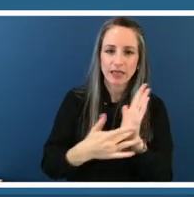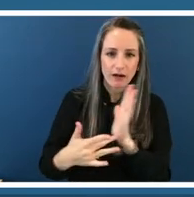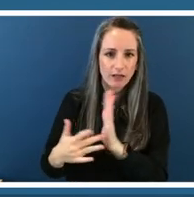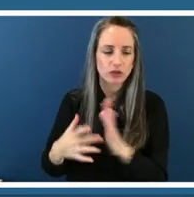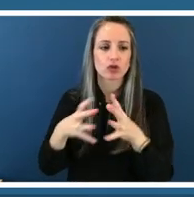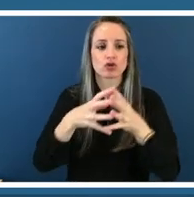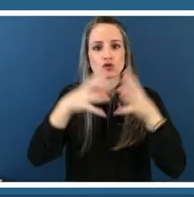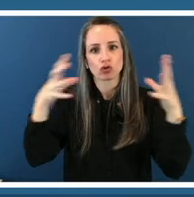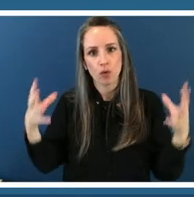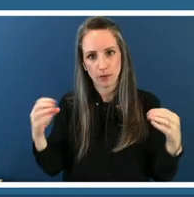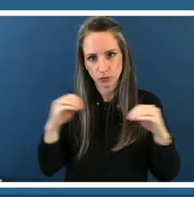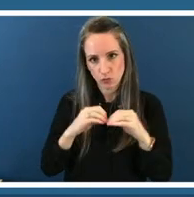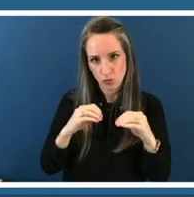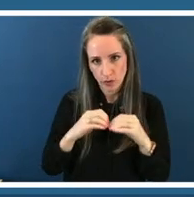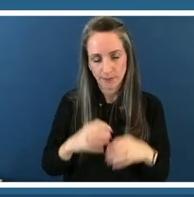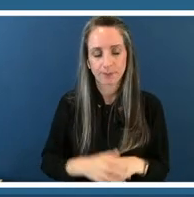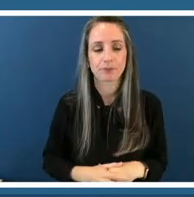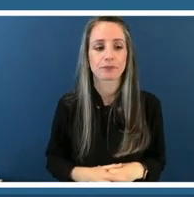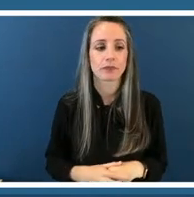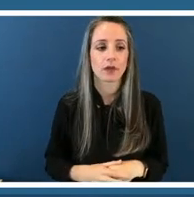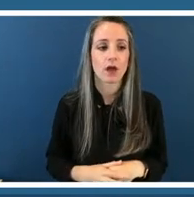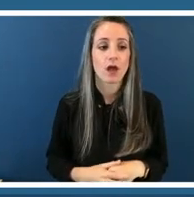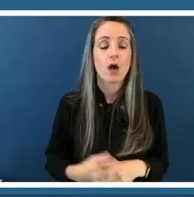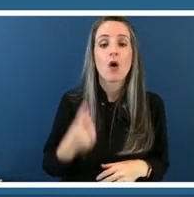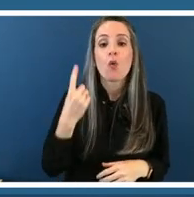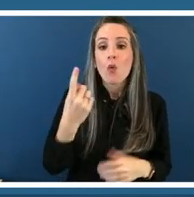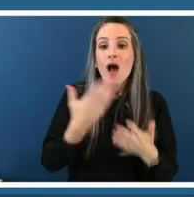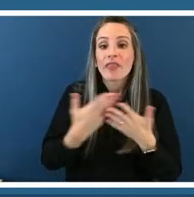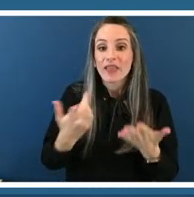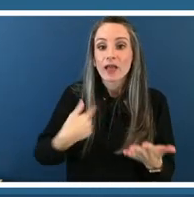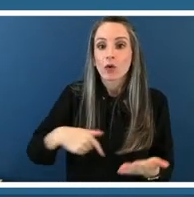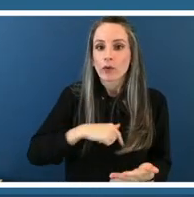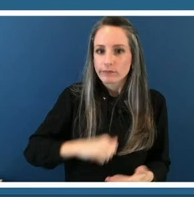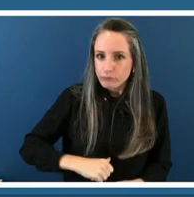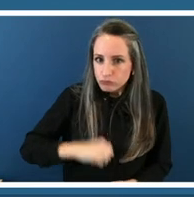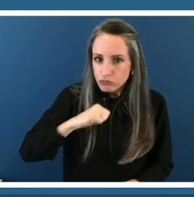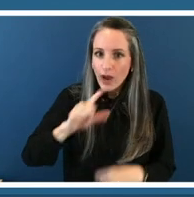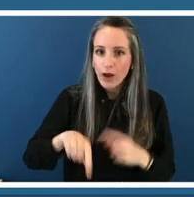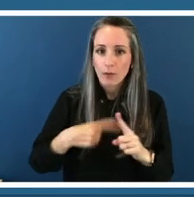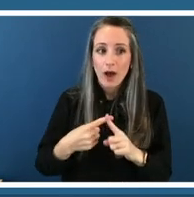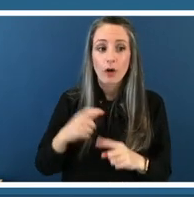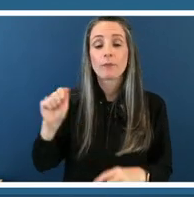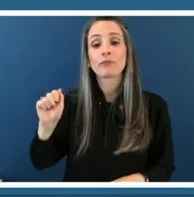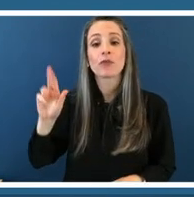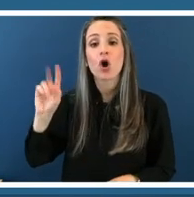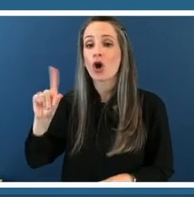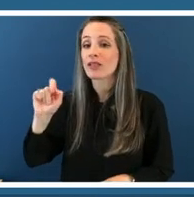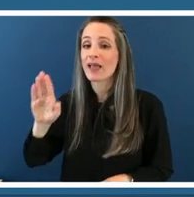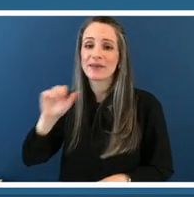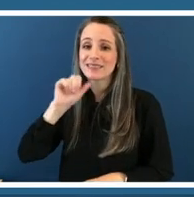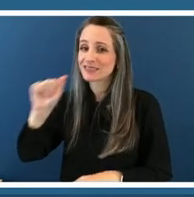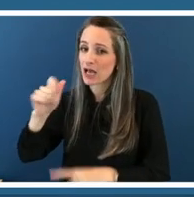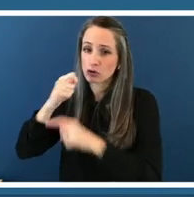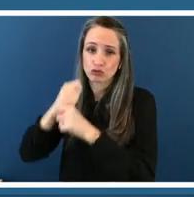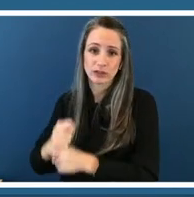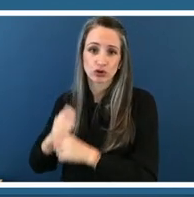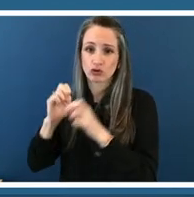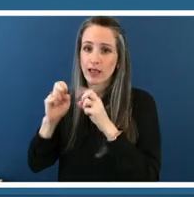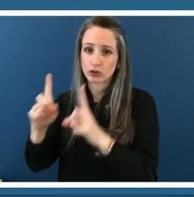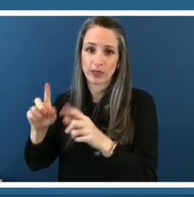one thing that we really pride ourselves on is art lab not being your traditional